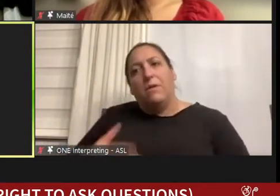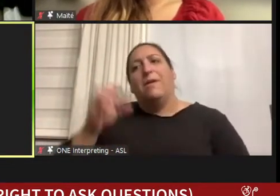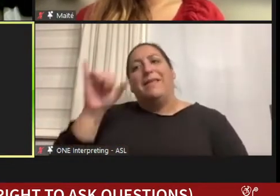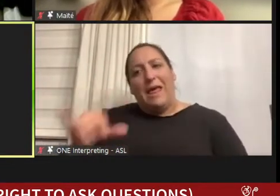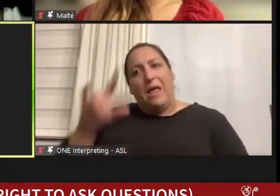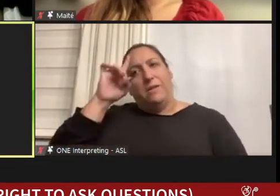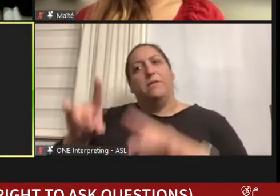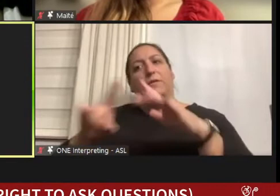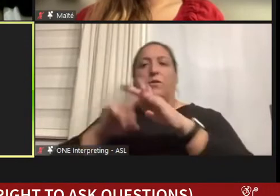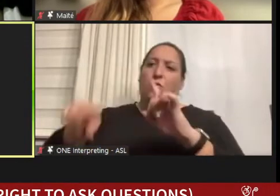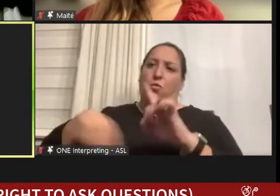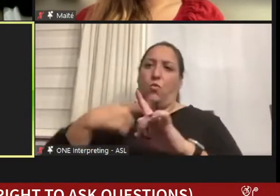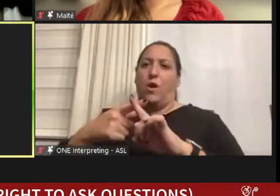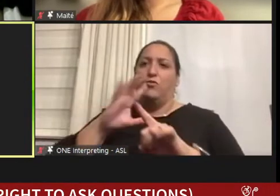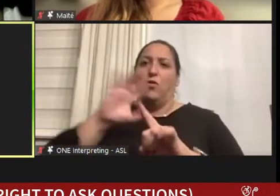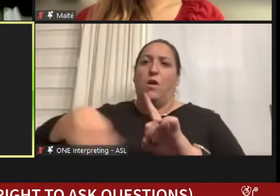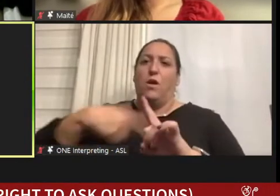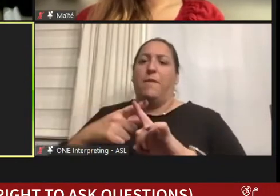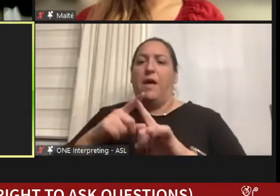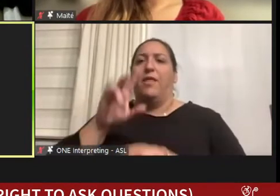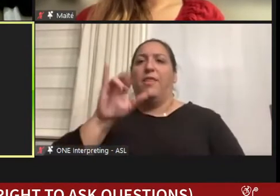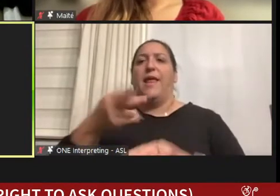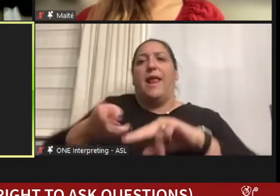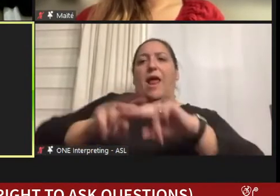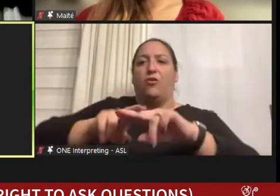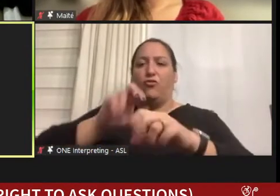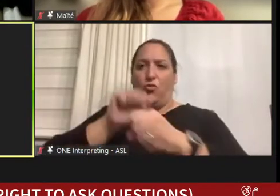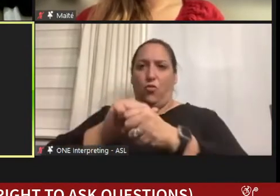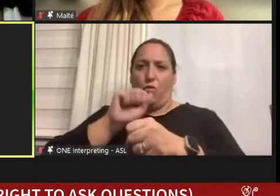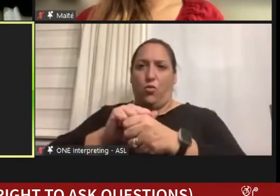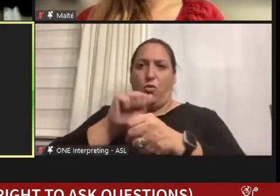when talking about that is that extra layer of work you have to do when you have a disability.